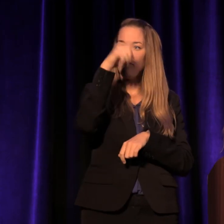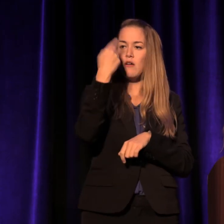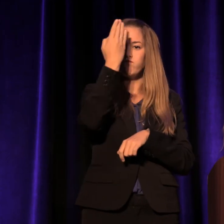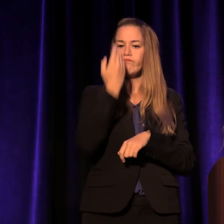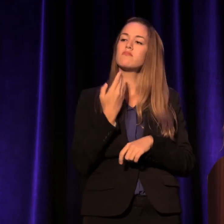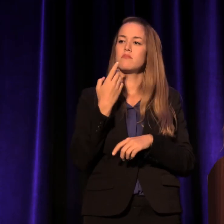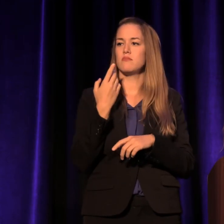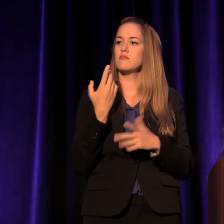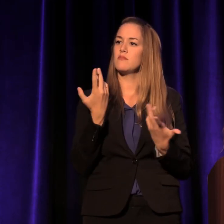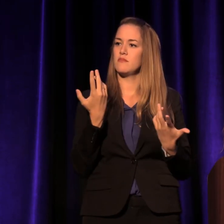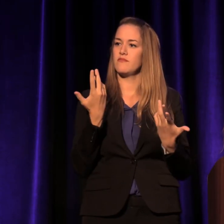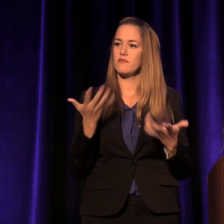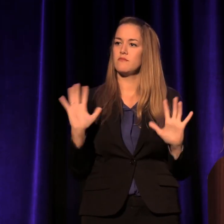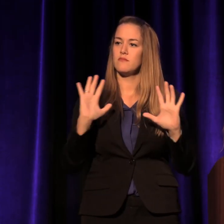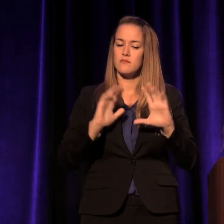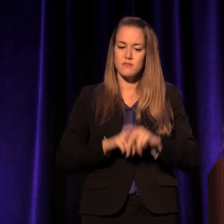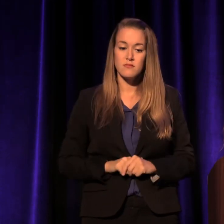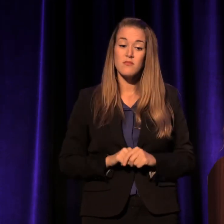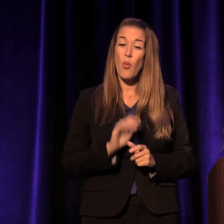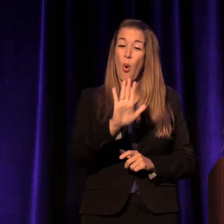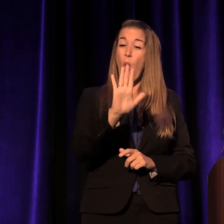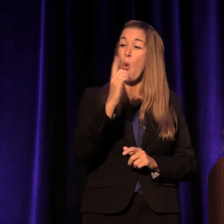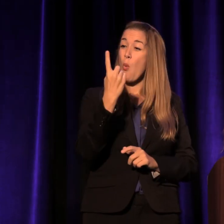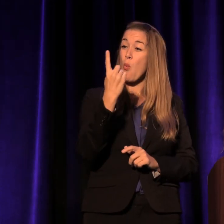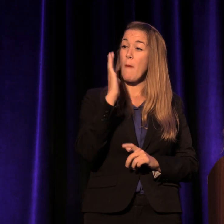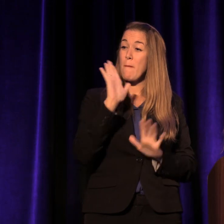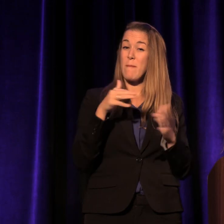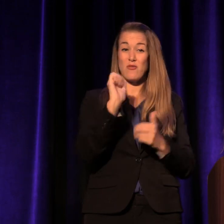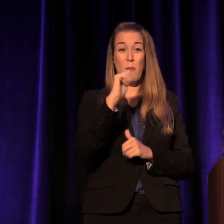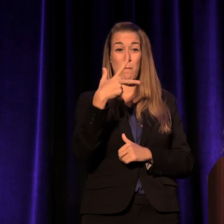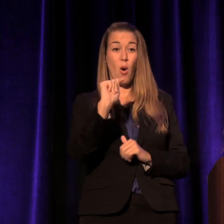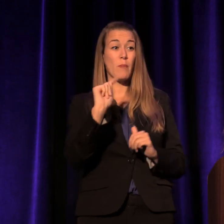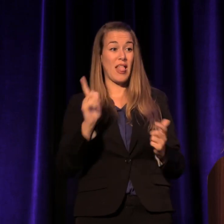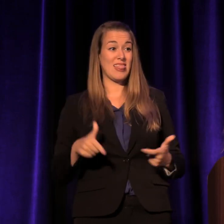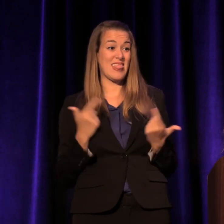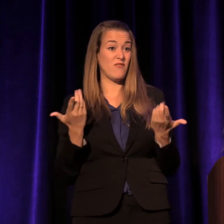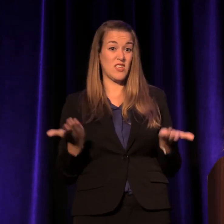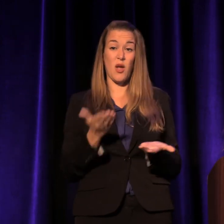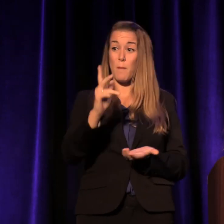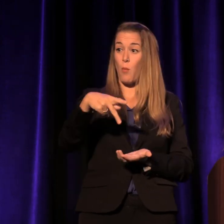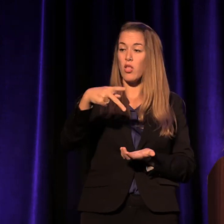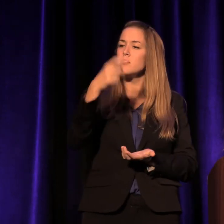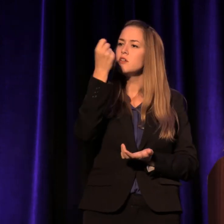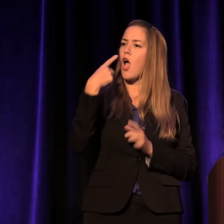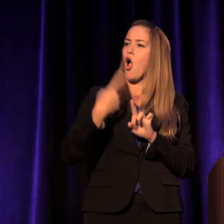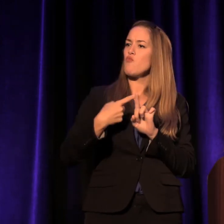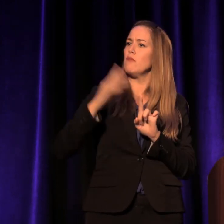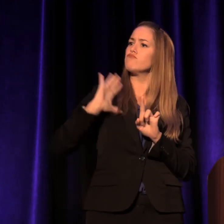The one-bedroom apartment she was living in Portland raised the rent from 400 a month--